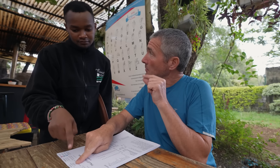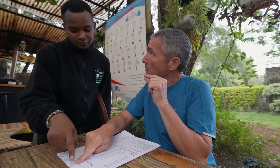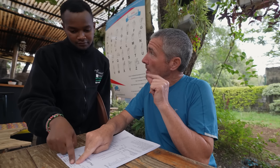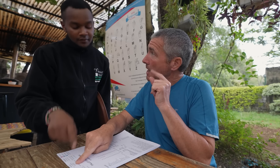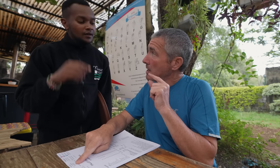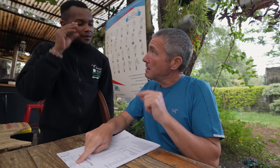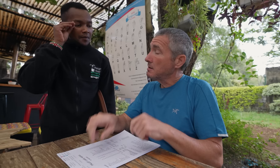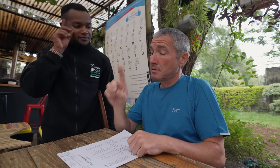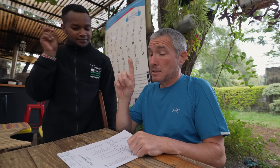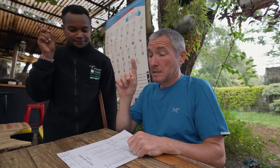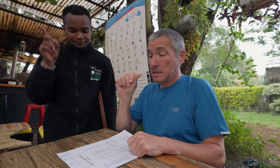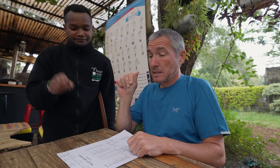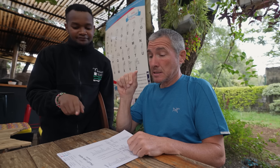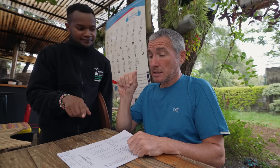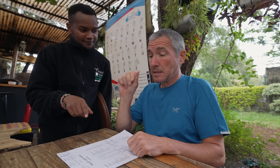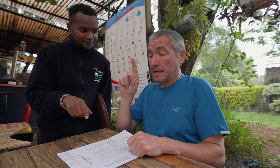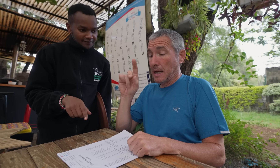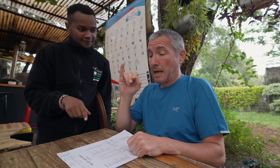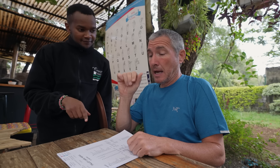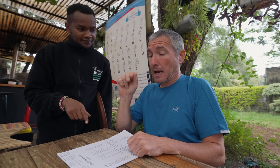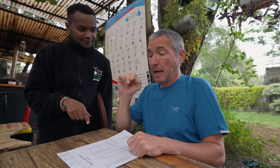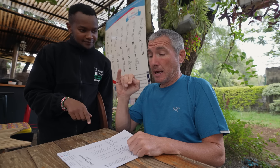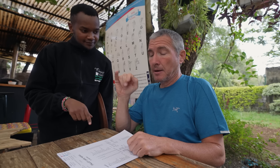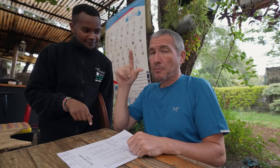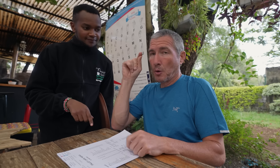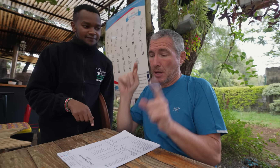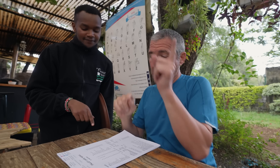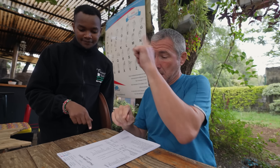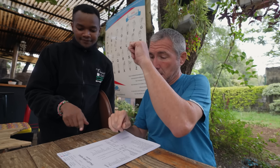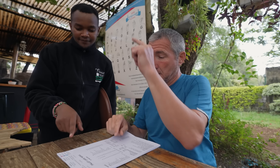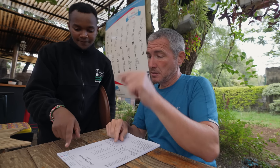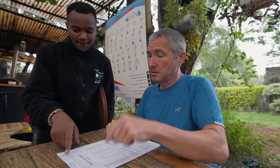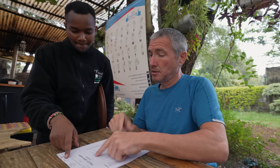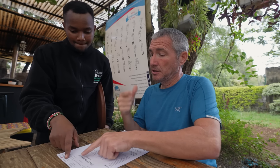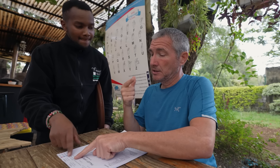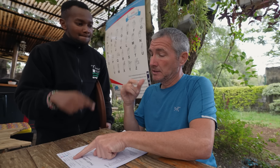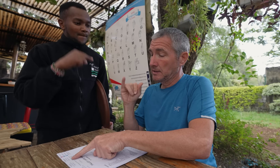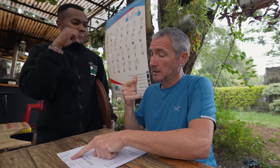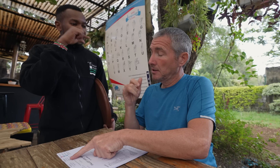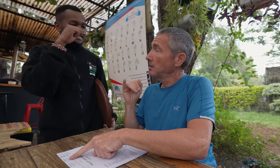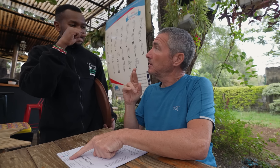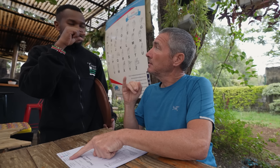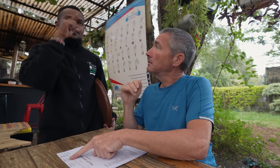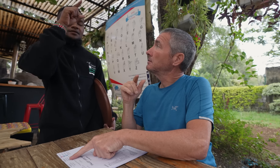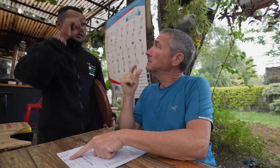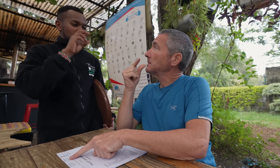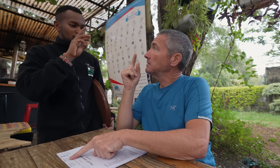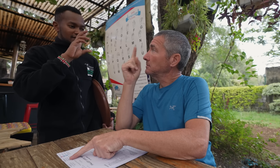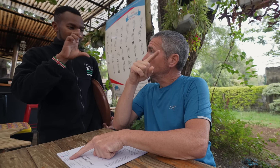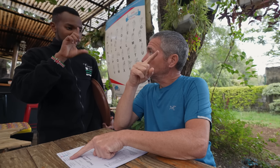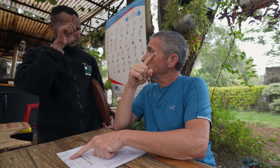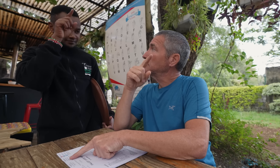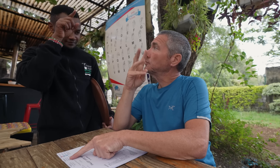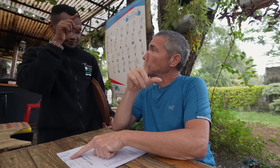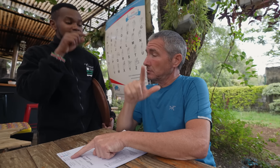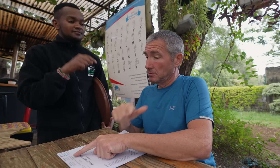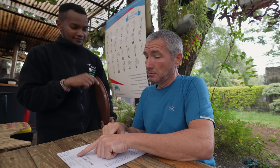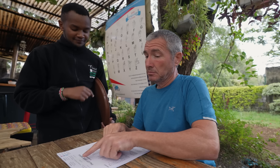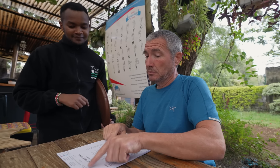and one at Diani Beach in Mombasa. Third one is in Gigiari.